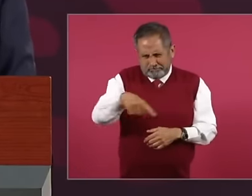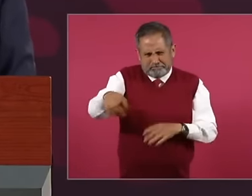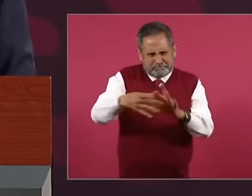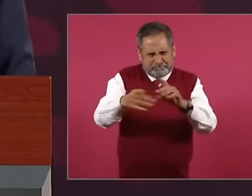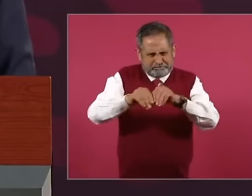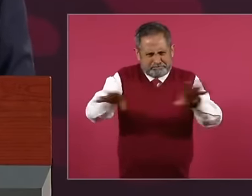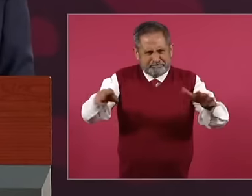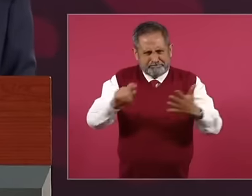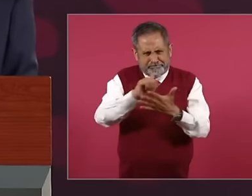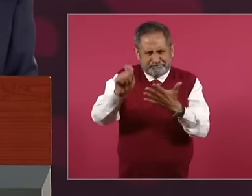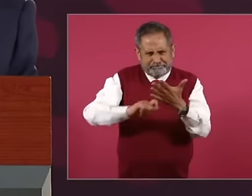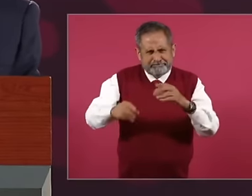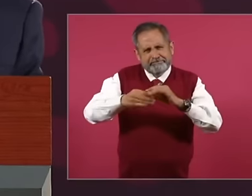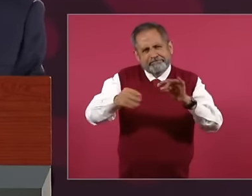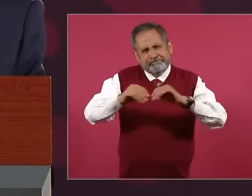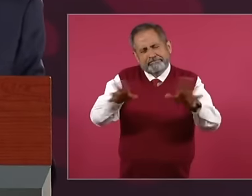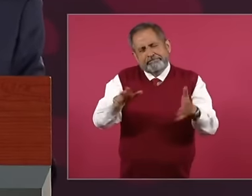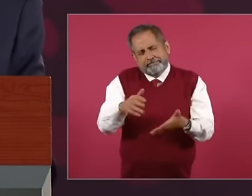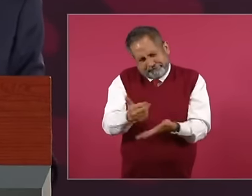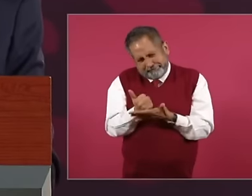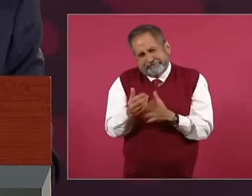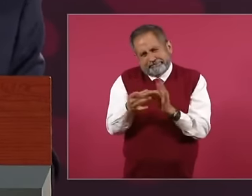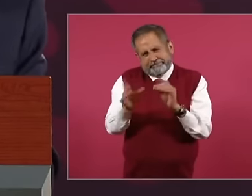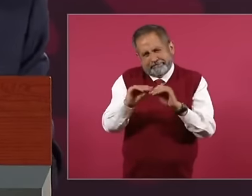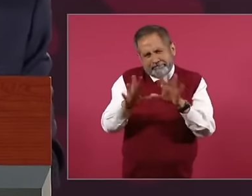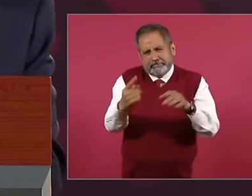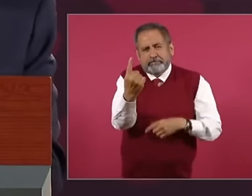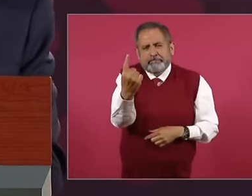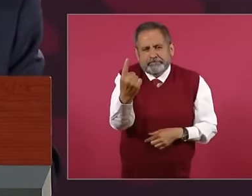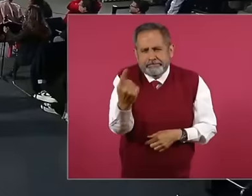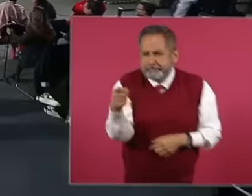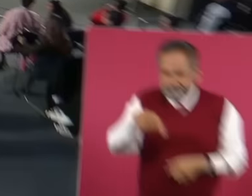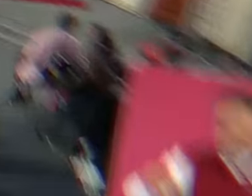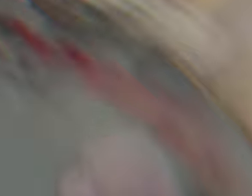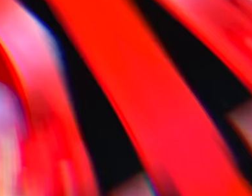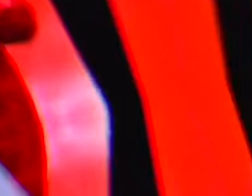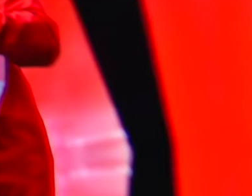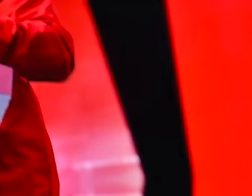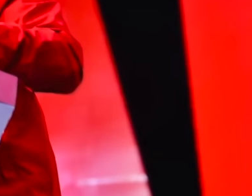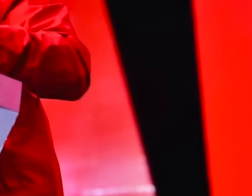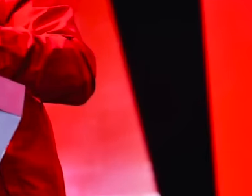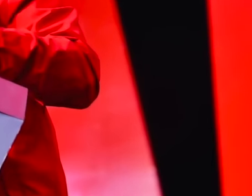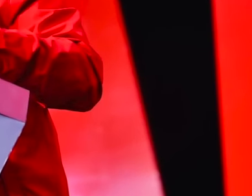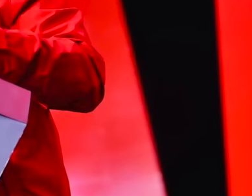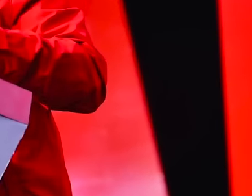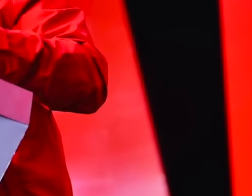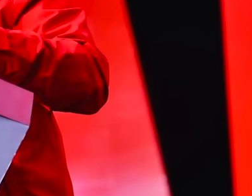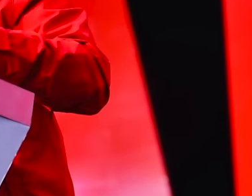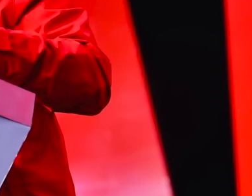representative of Pri alito Moreno has been re-elected and will be the same one who